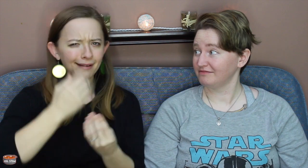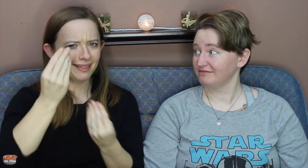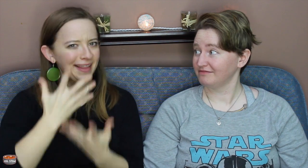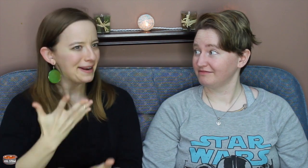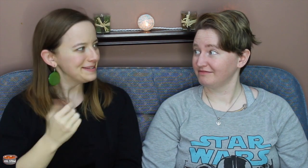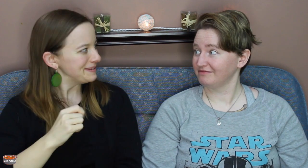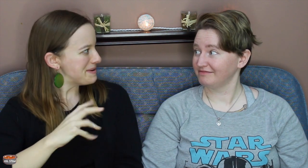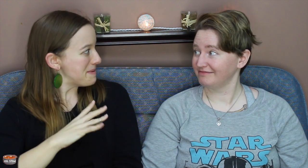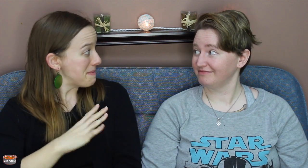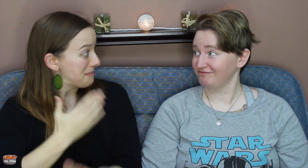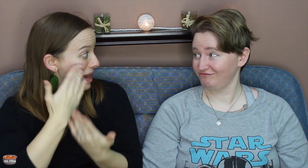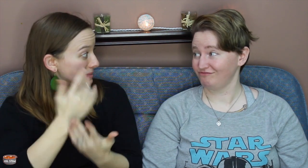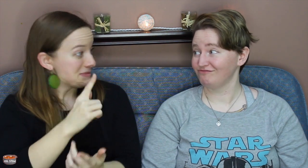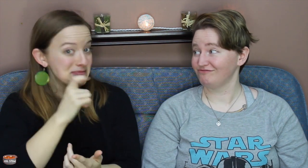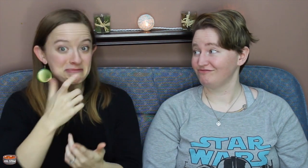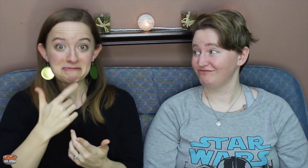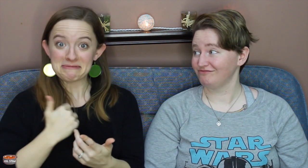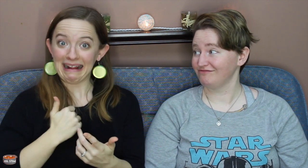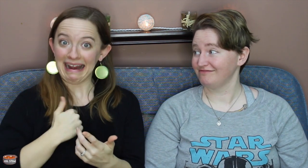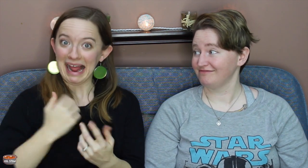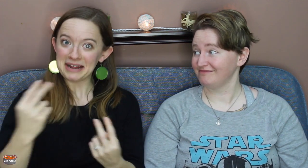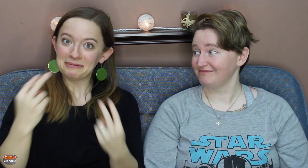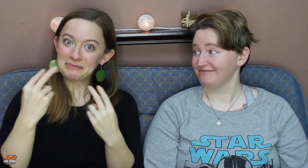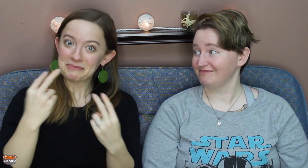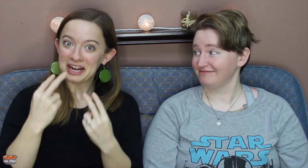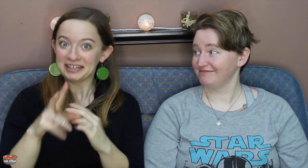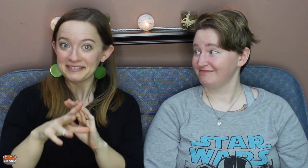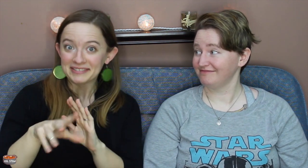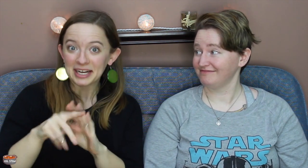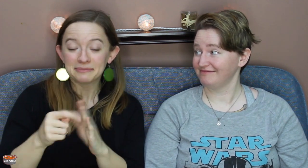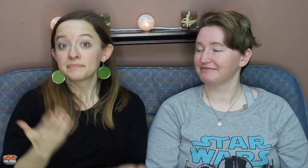If you're Canadian, let us know. That's be cool! I don't who's Canadian